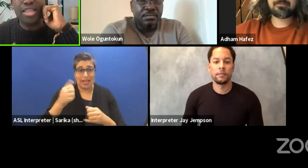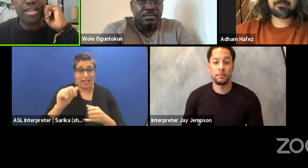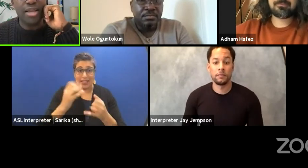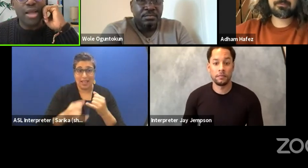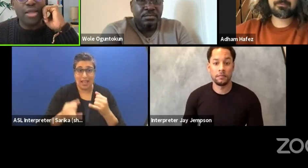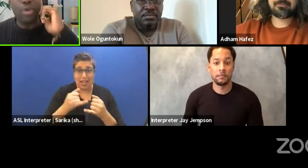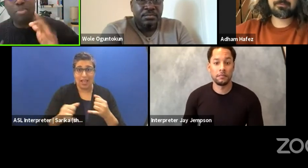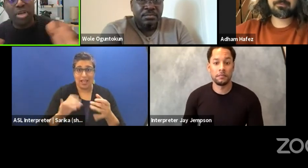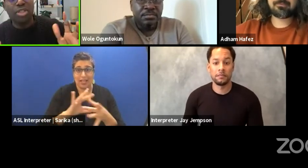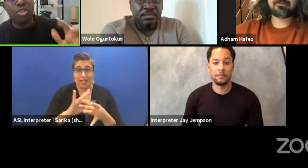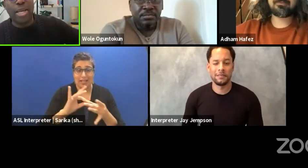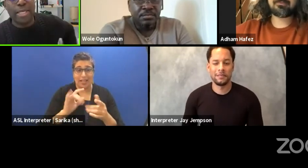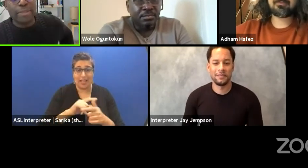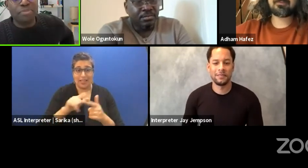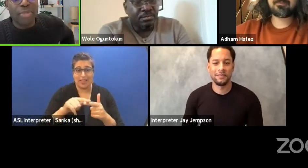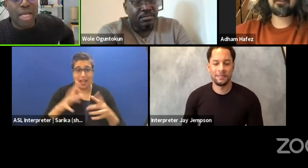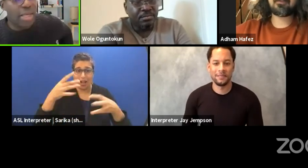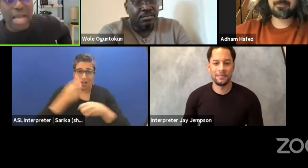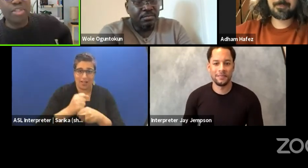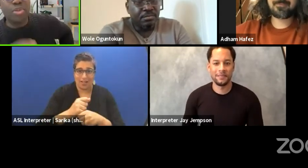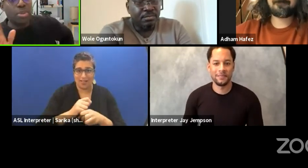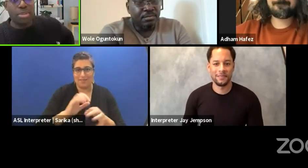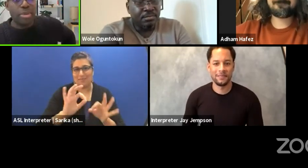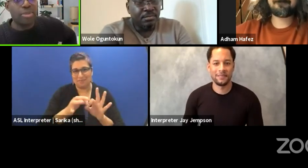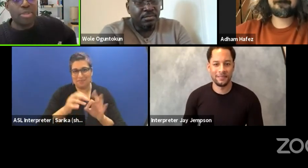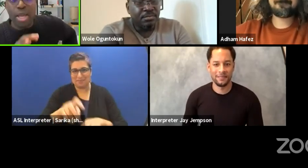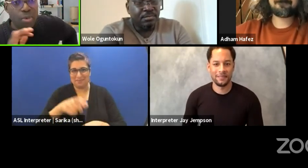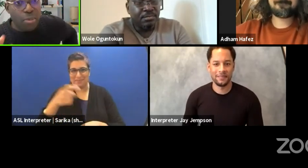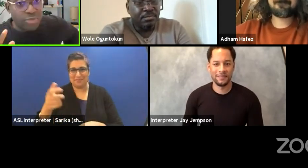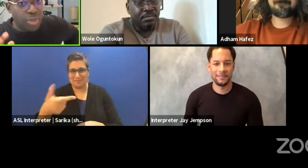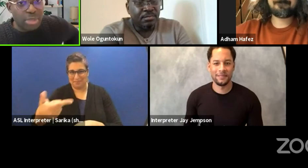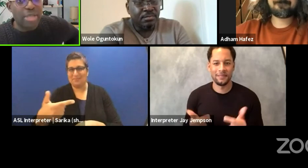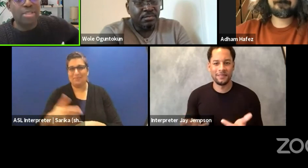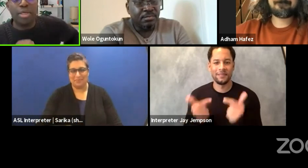and then that will it bring us to an end. Any last thoughts about what we have talked about today,